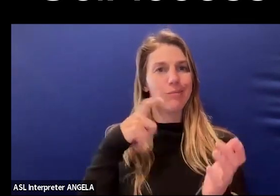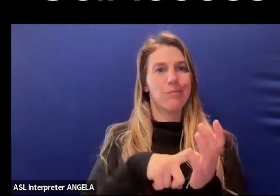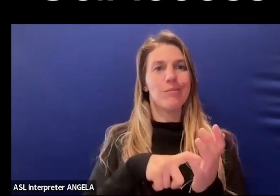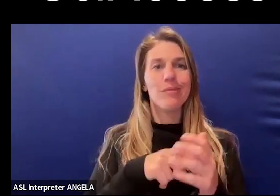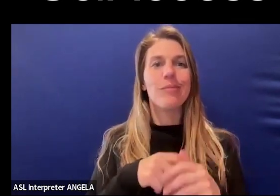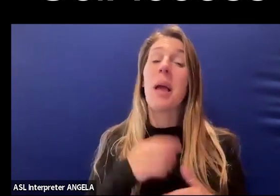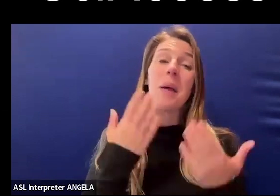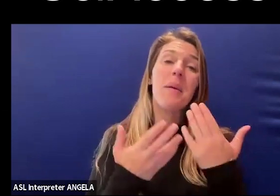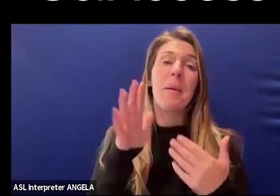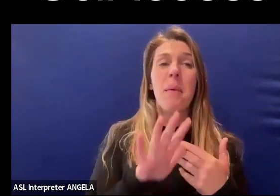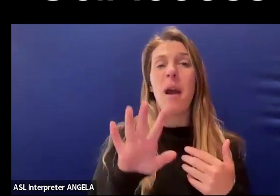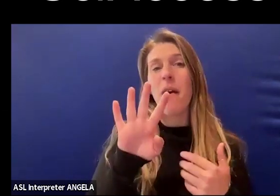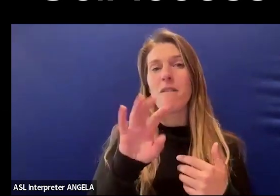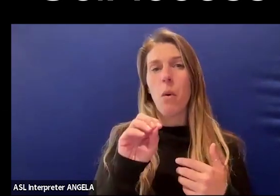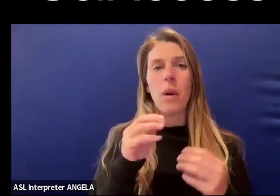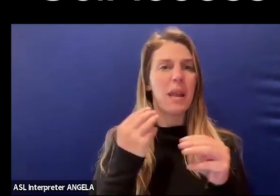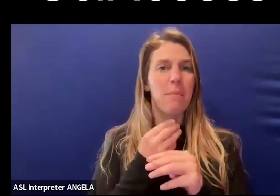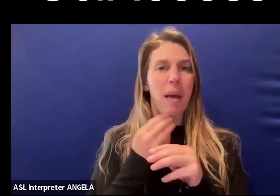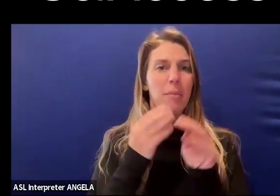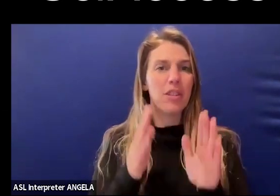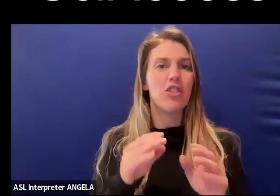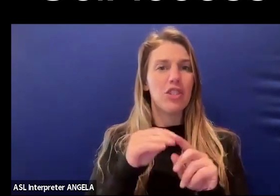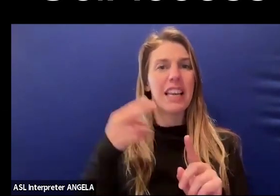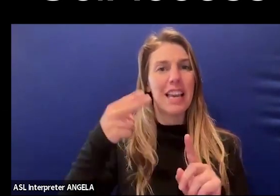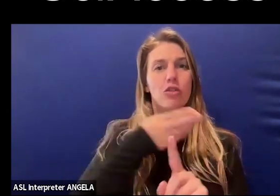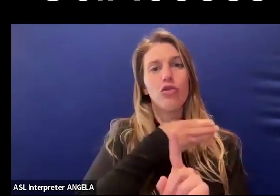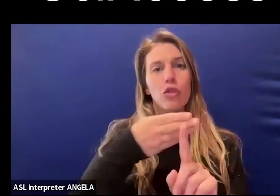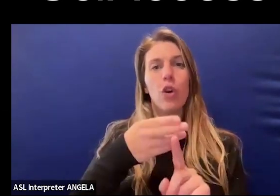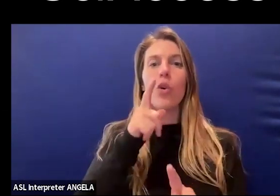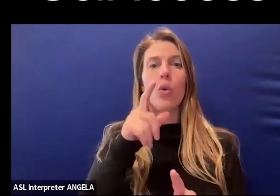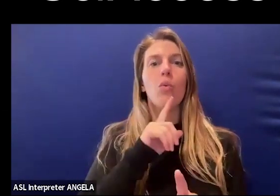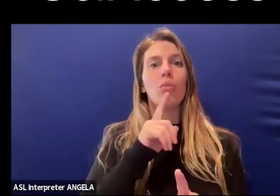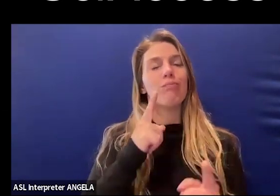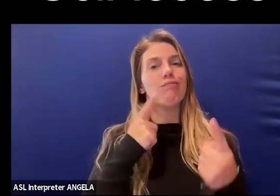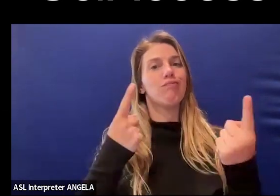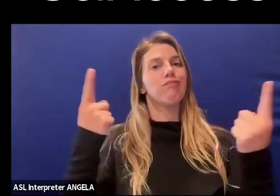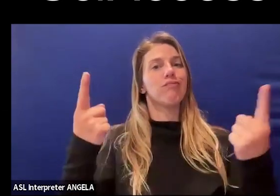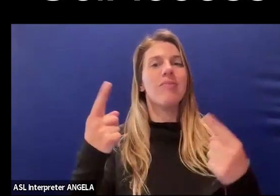Maybe about 40 mathematicians throughout history that are well known, and that's not a lot.